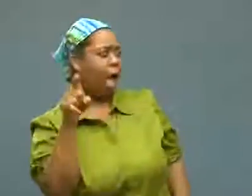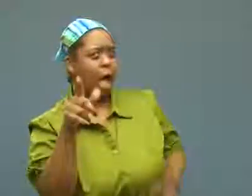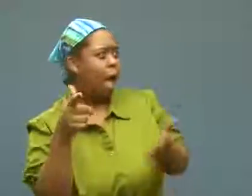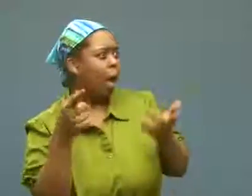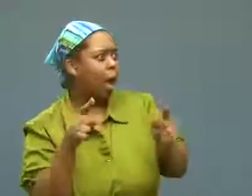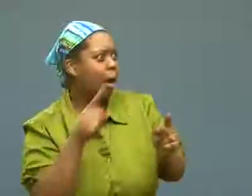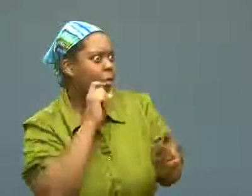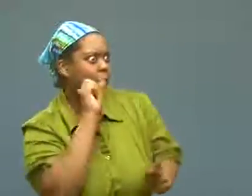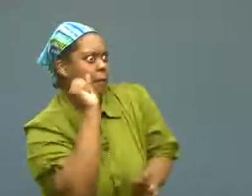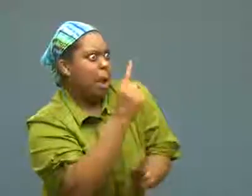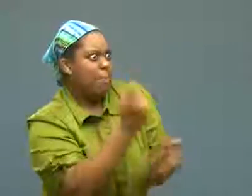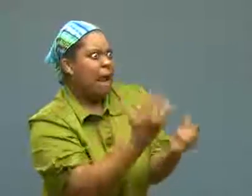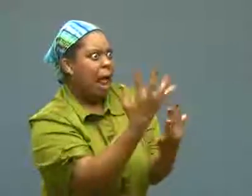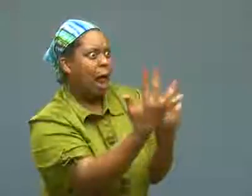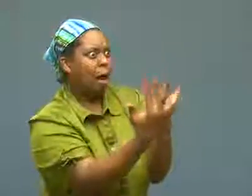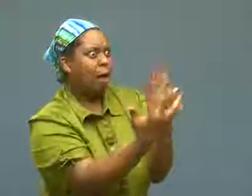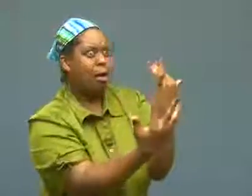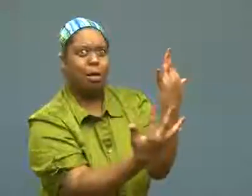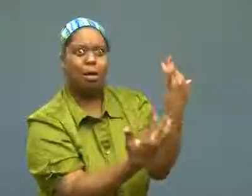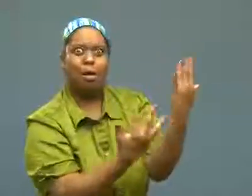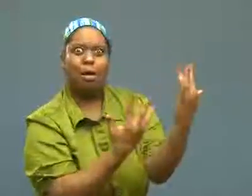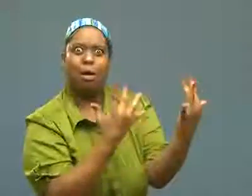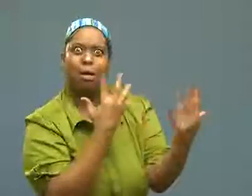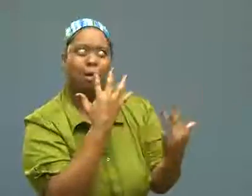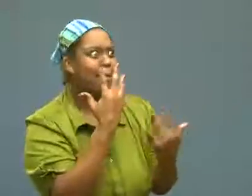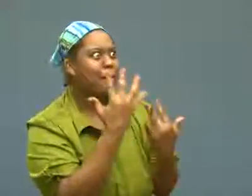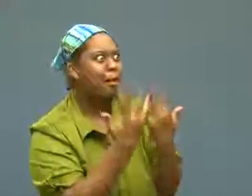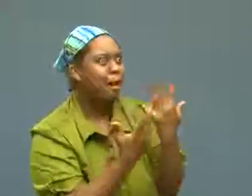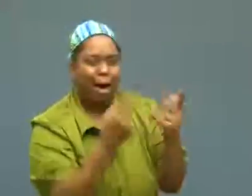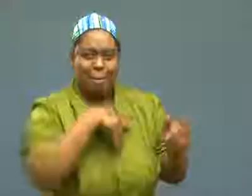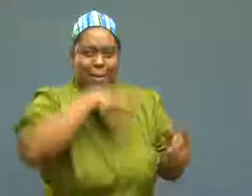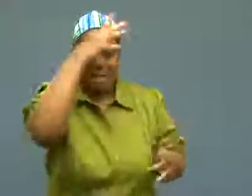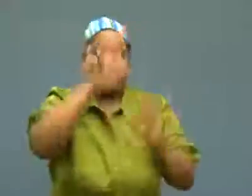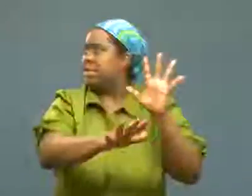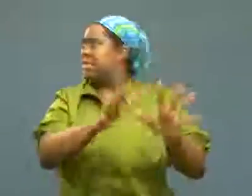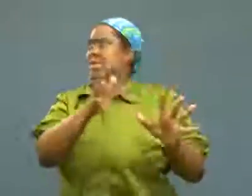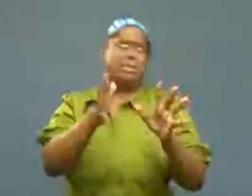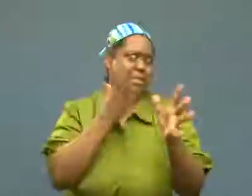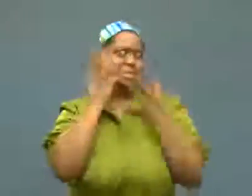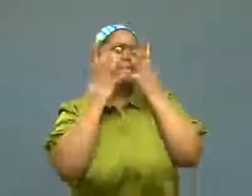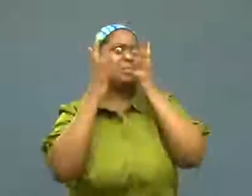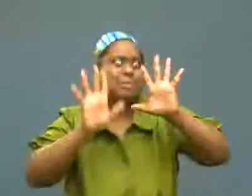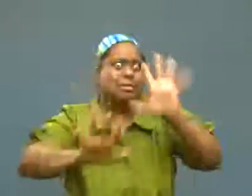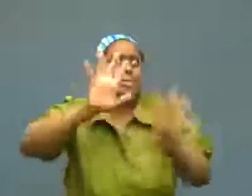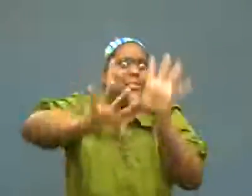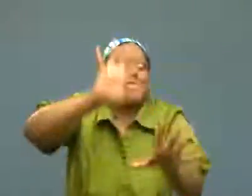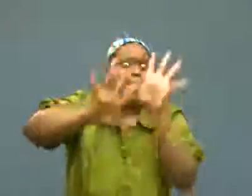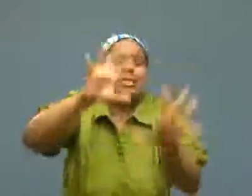"What's happening?" and he saw the flames. My father is embarrassed, trying to put them out.